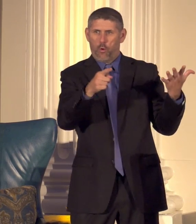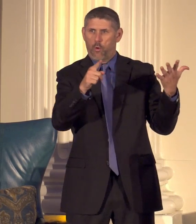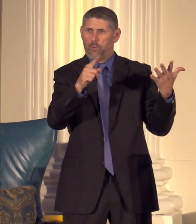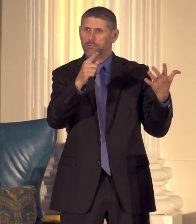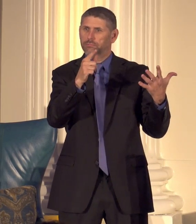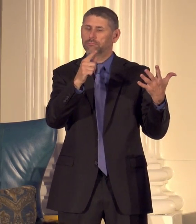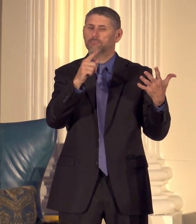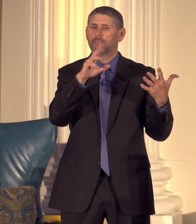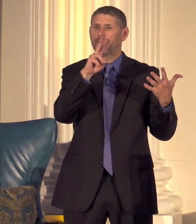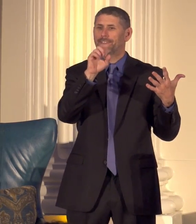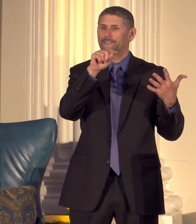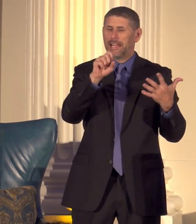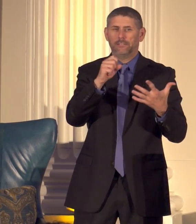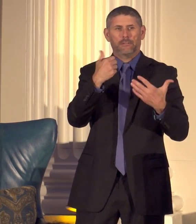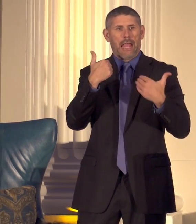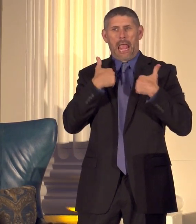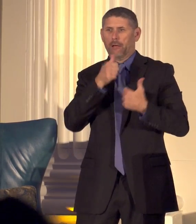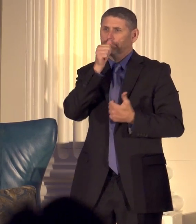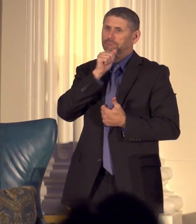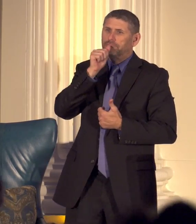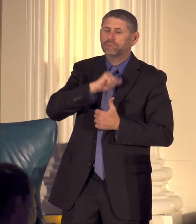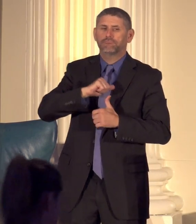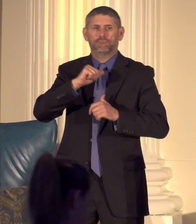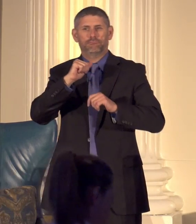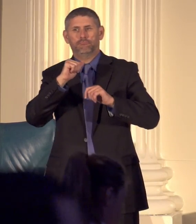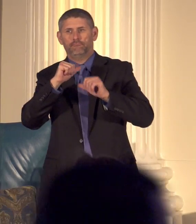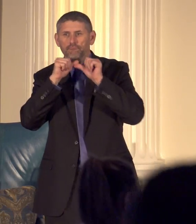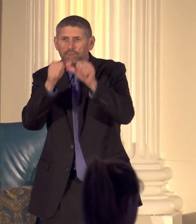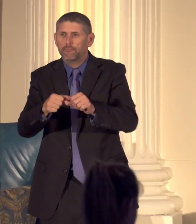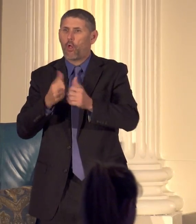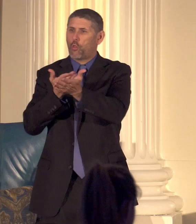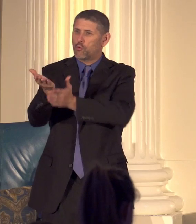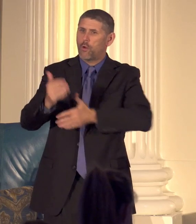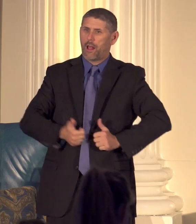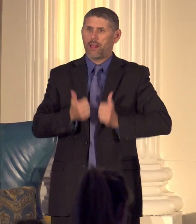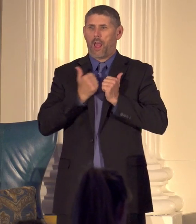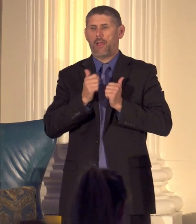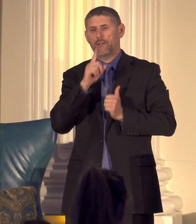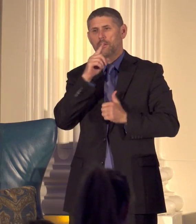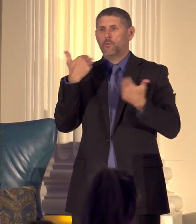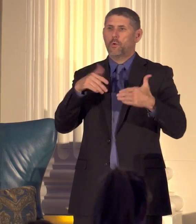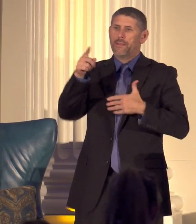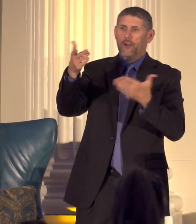wonderful thing to see them and they are here with Xavier Nixon and they travel